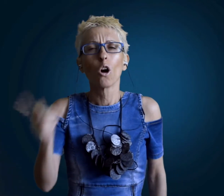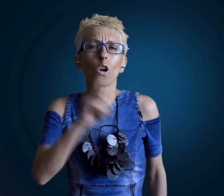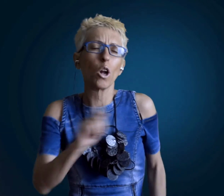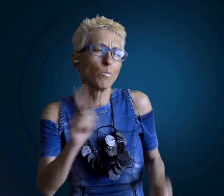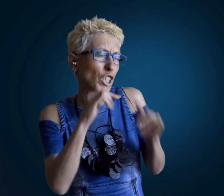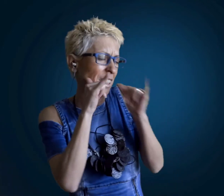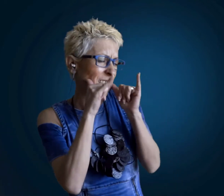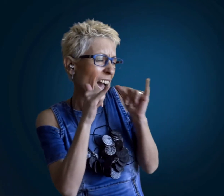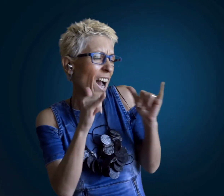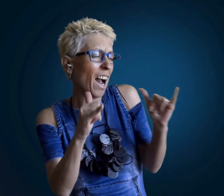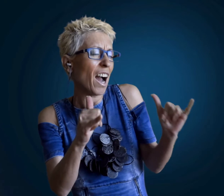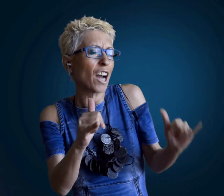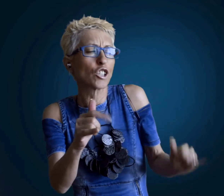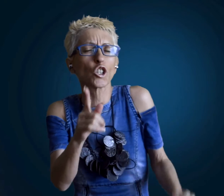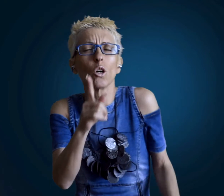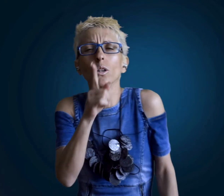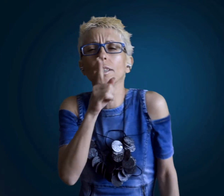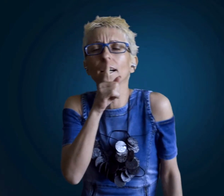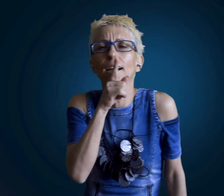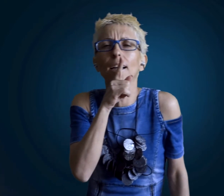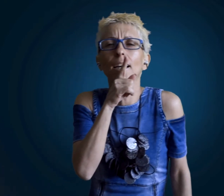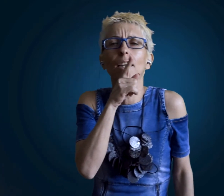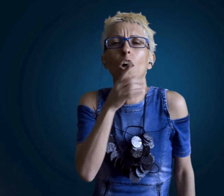anyone who yell silent